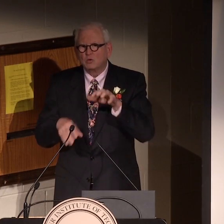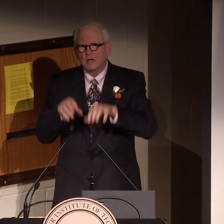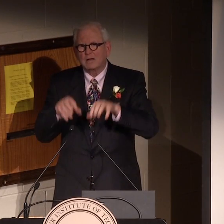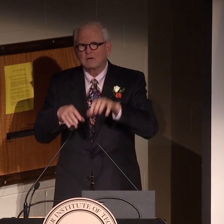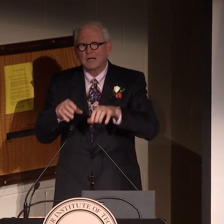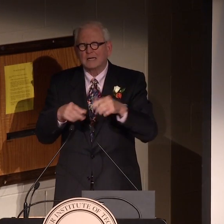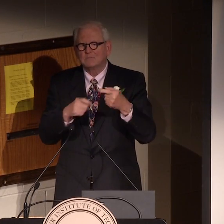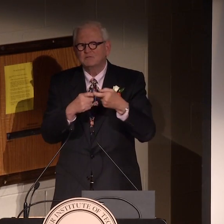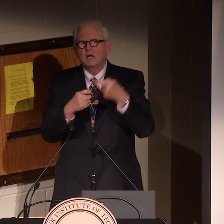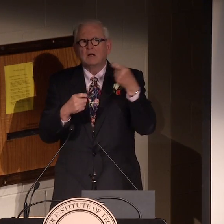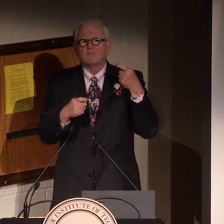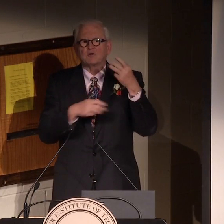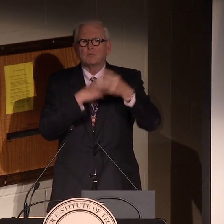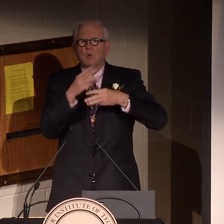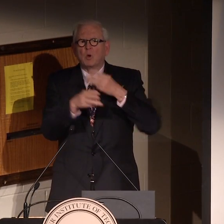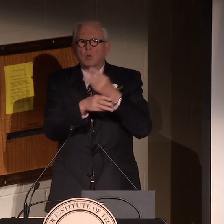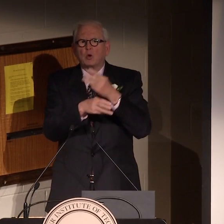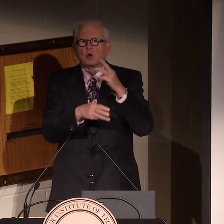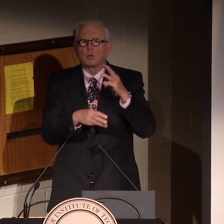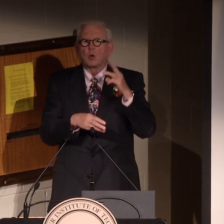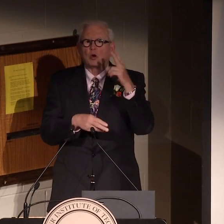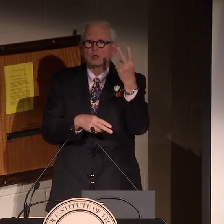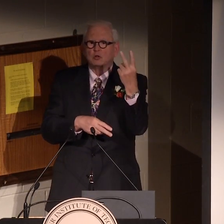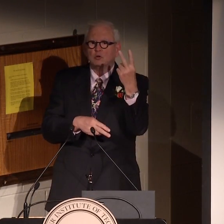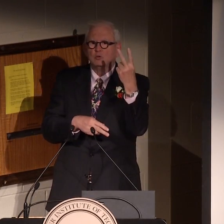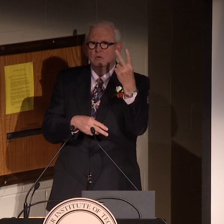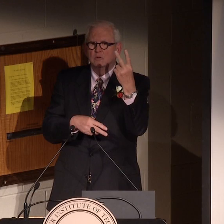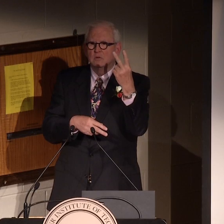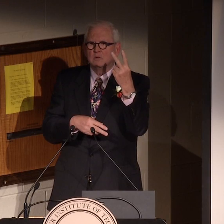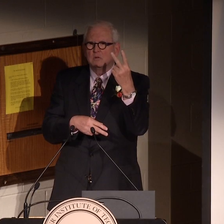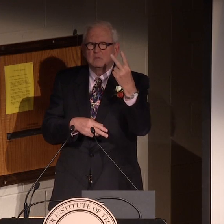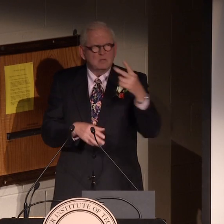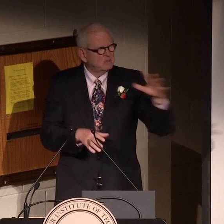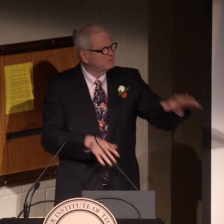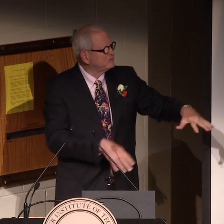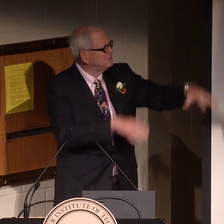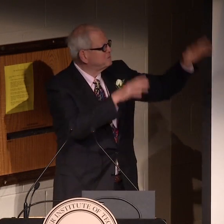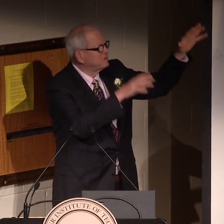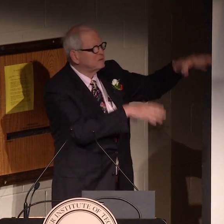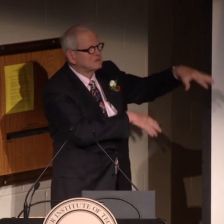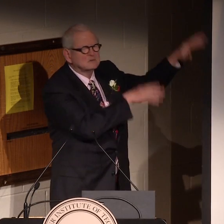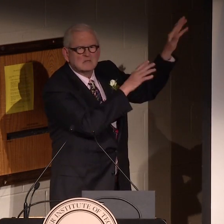many old teletypes from World War II.